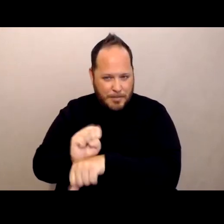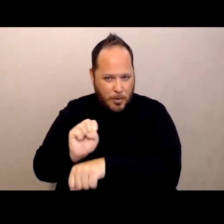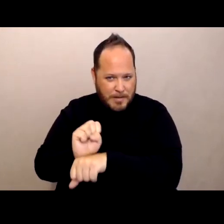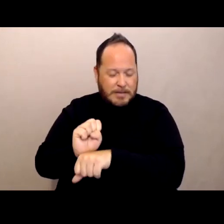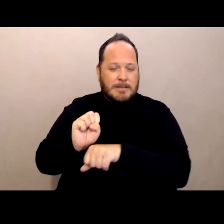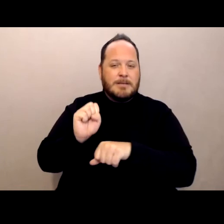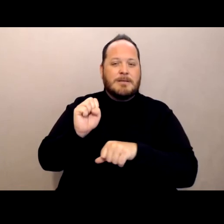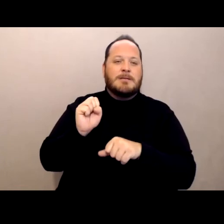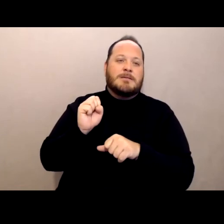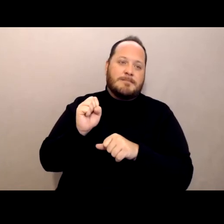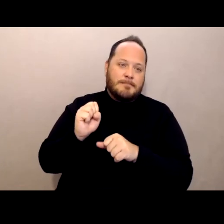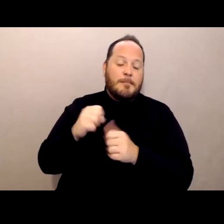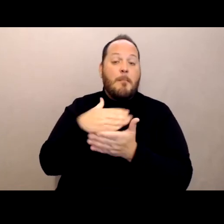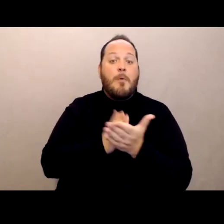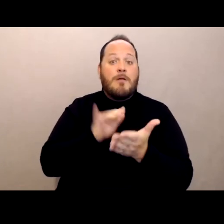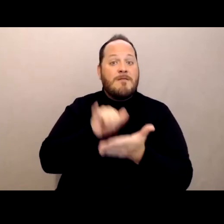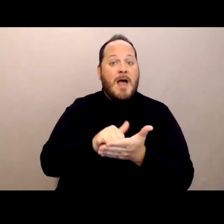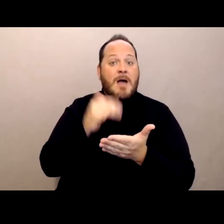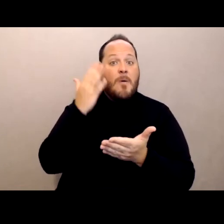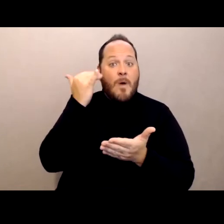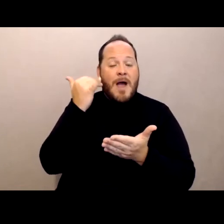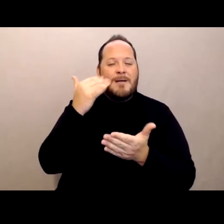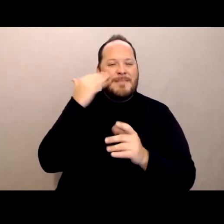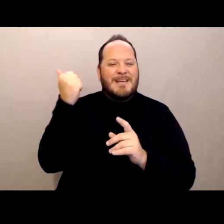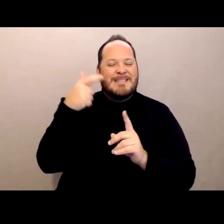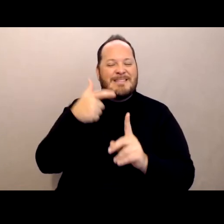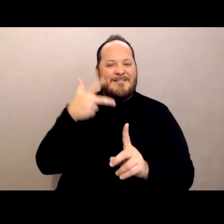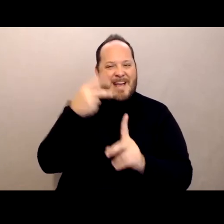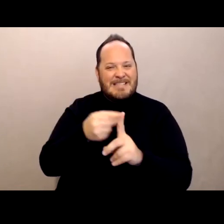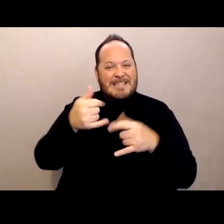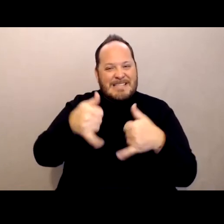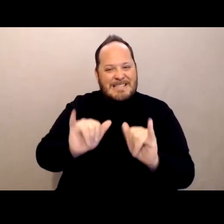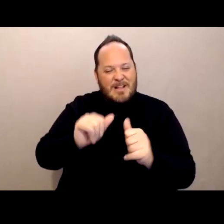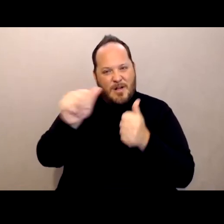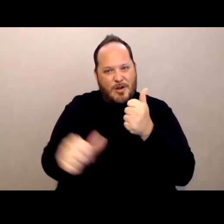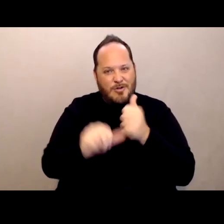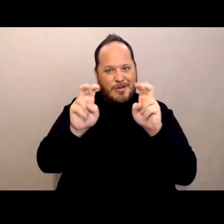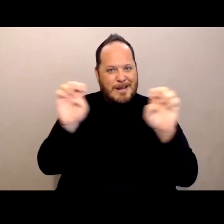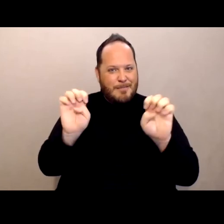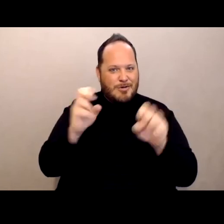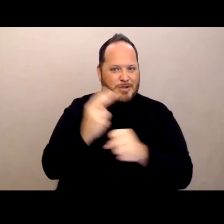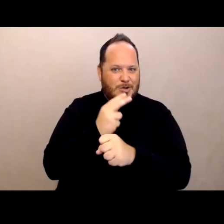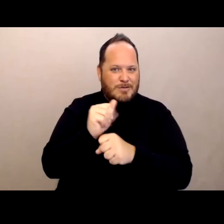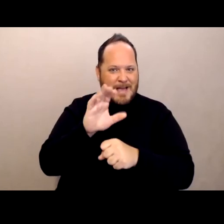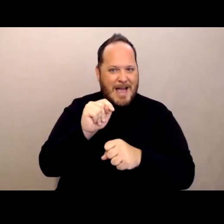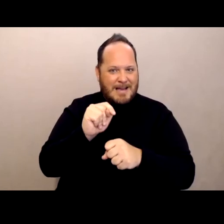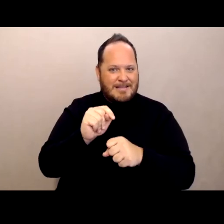and part of that was because the vaccine is still under the emergency use act, it hasn't been subjected to the full FDA approval process